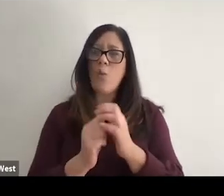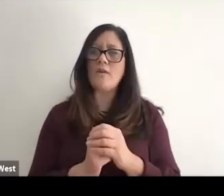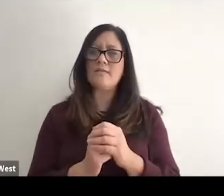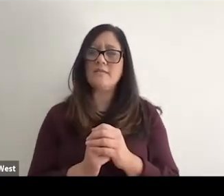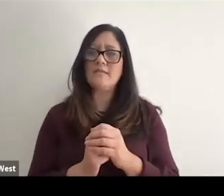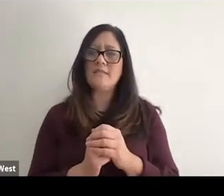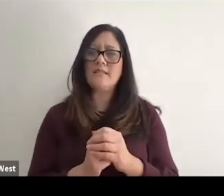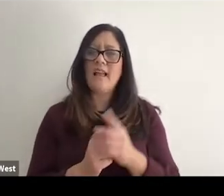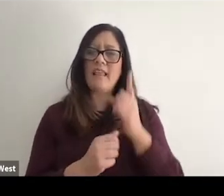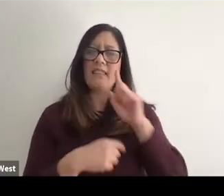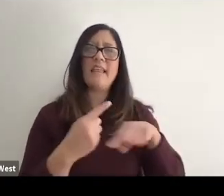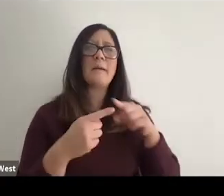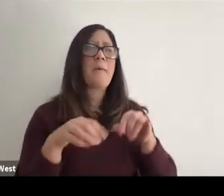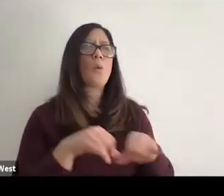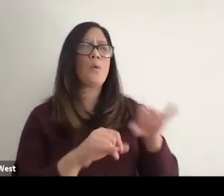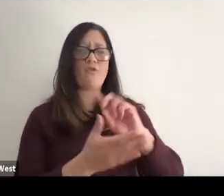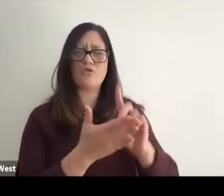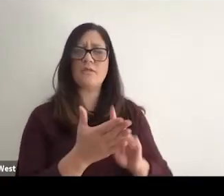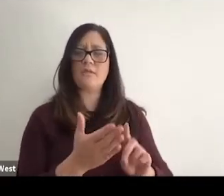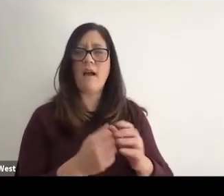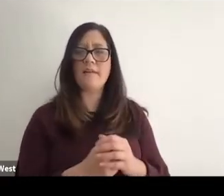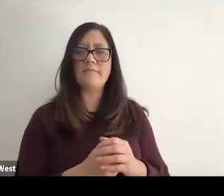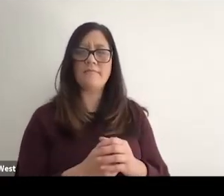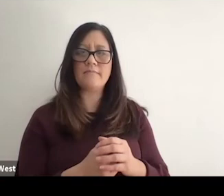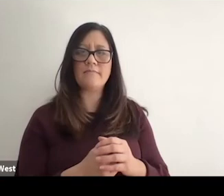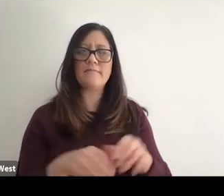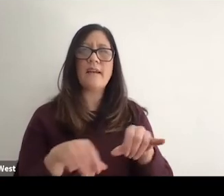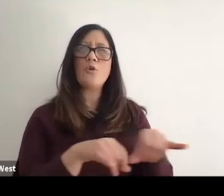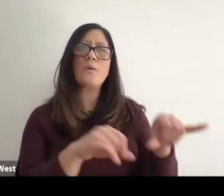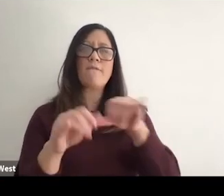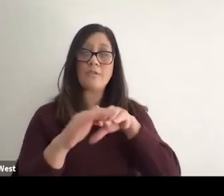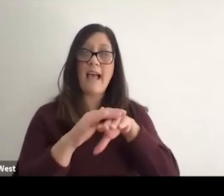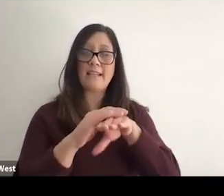Instruct to think about it more so from the lens of universal design, universal access.